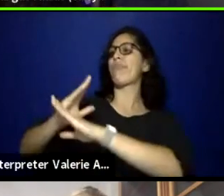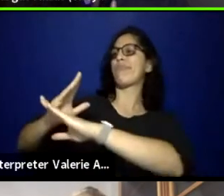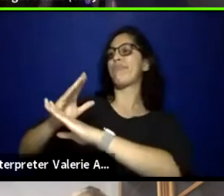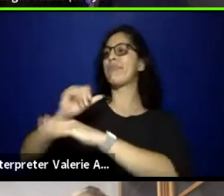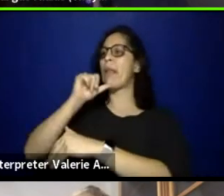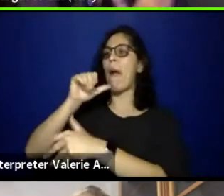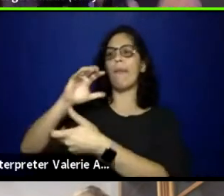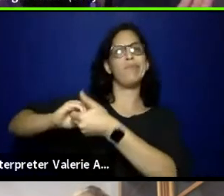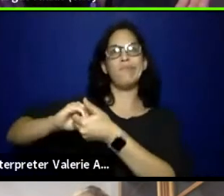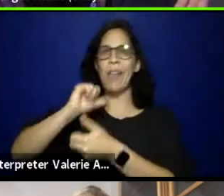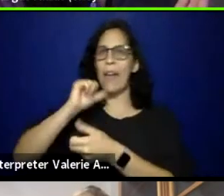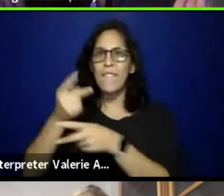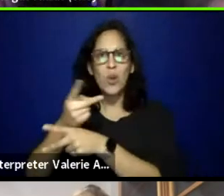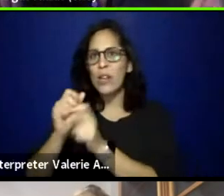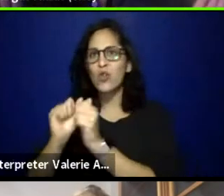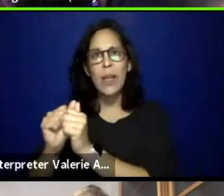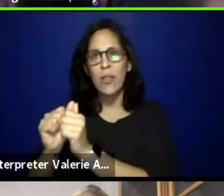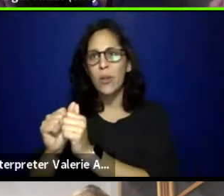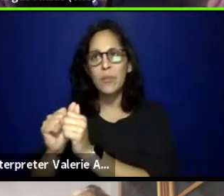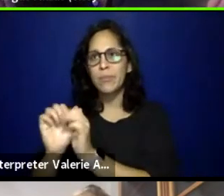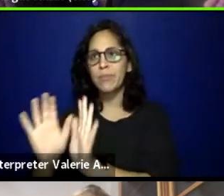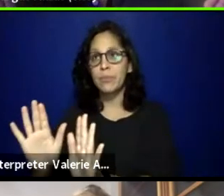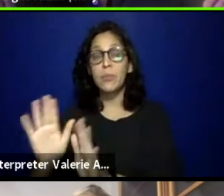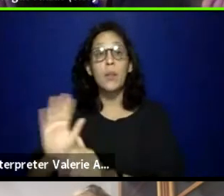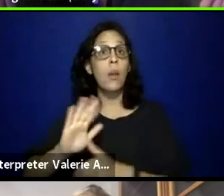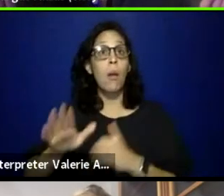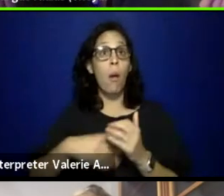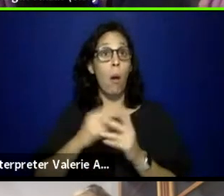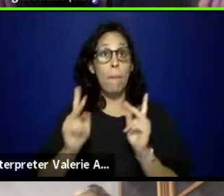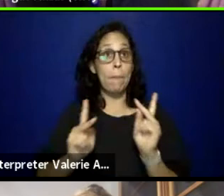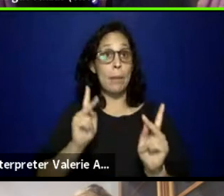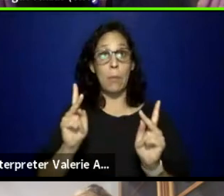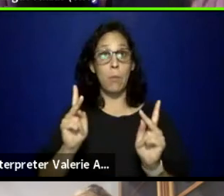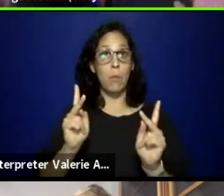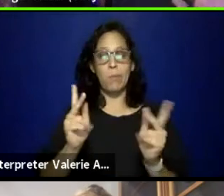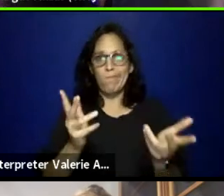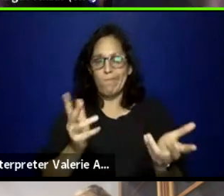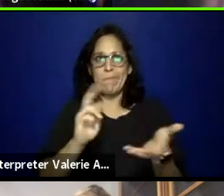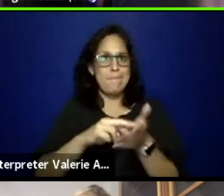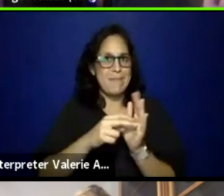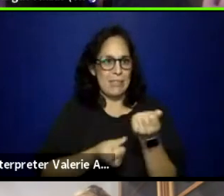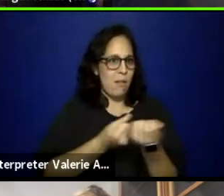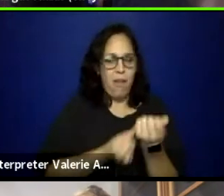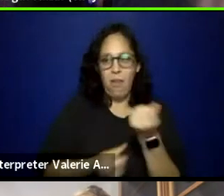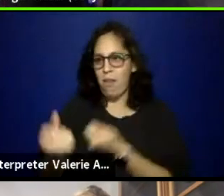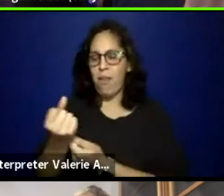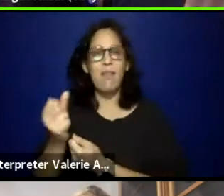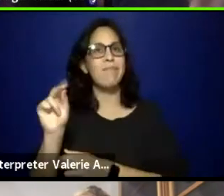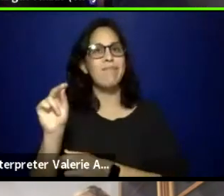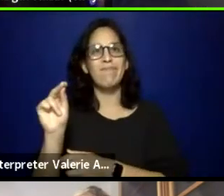Because all skin folks are not kin folks. So it's, how are these folks showing up